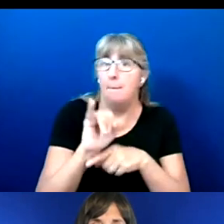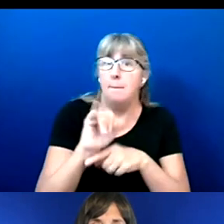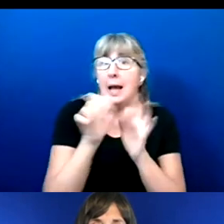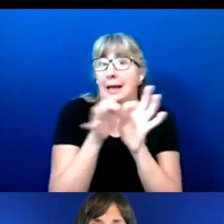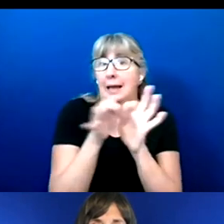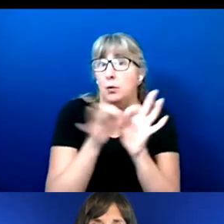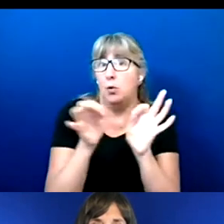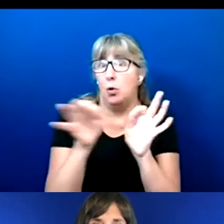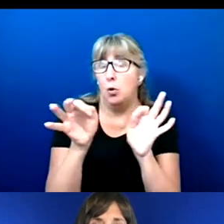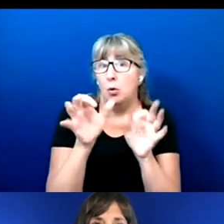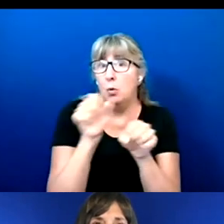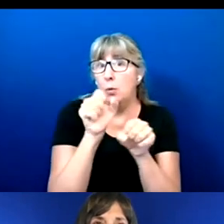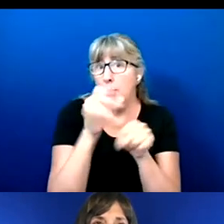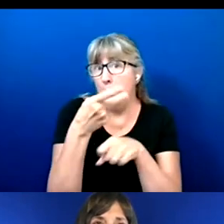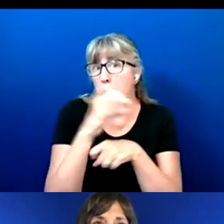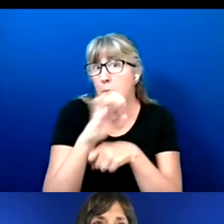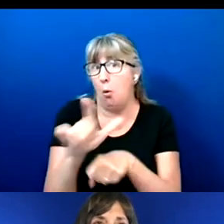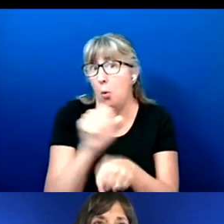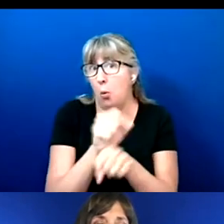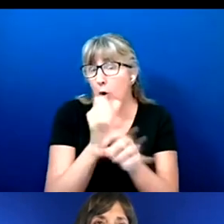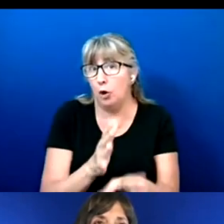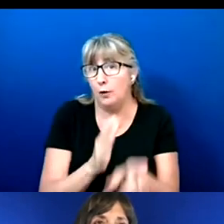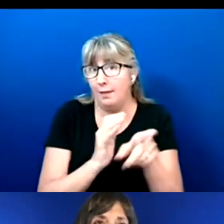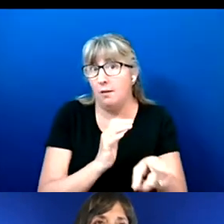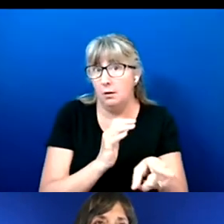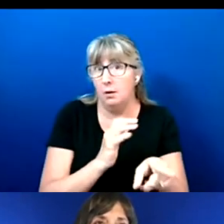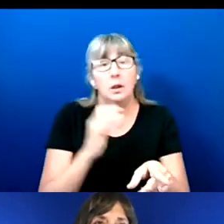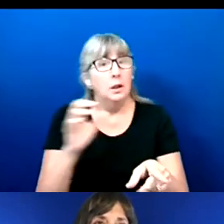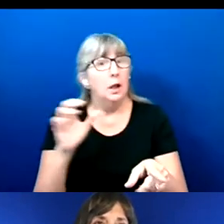Yes, you have to when you're mandated by law to do so.